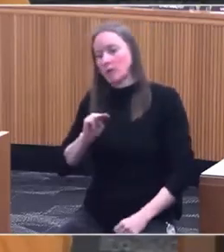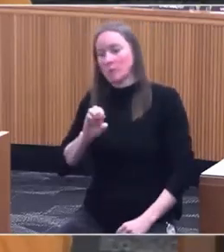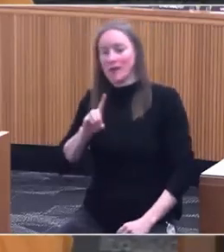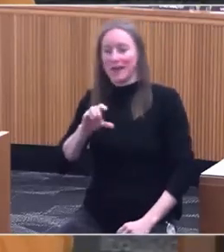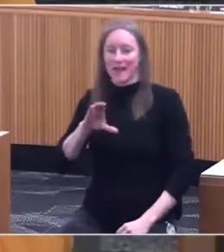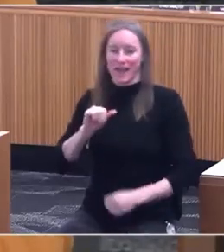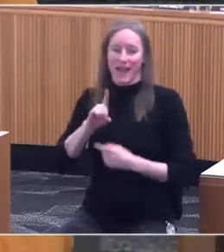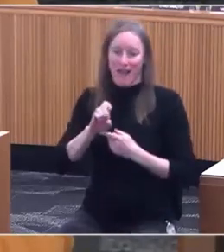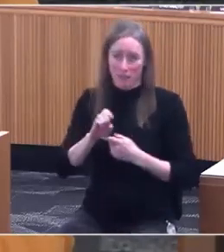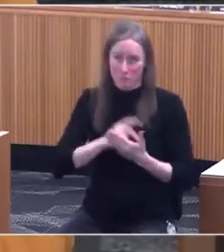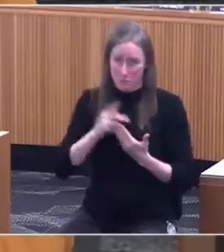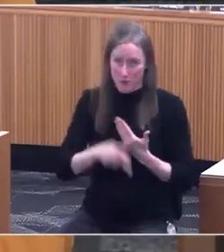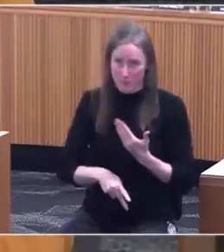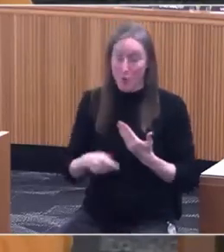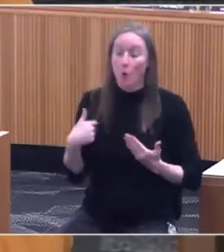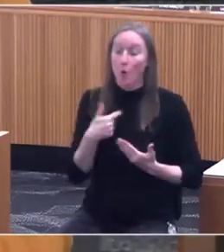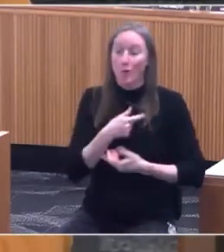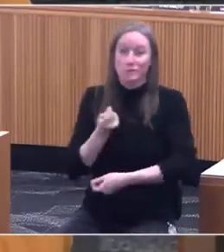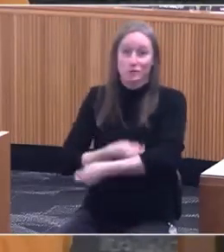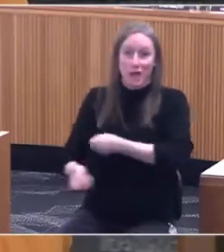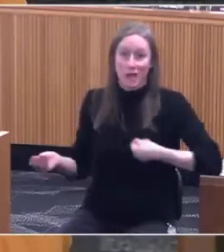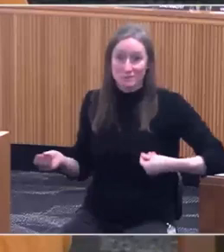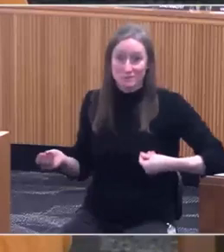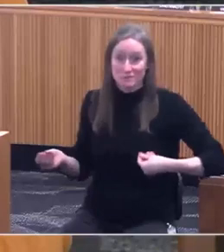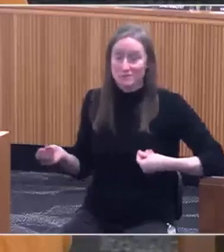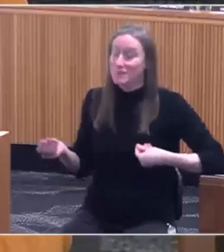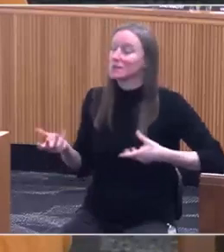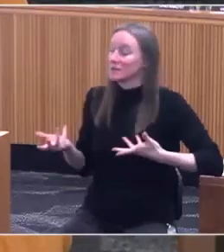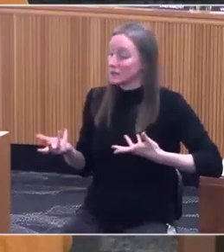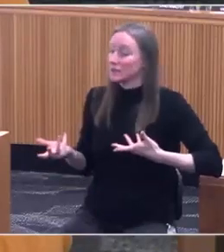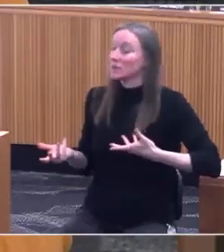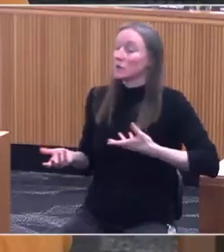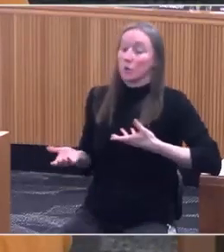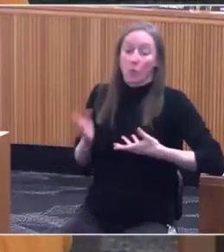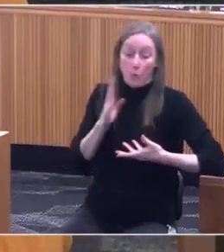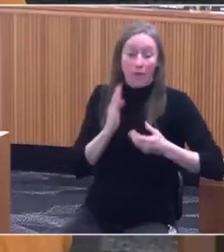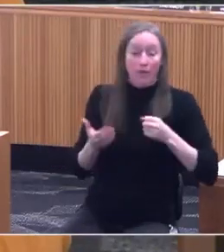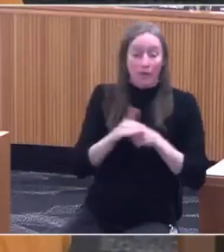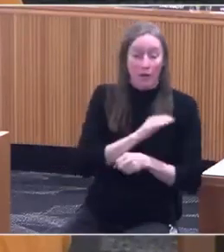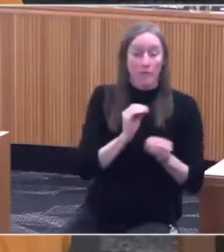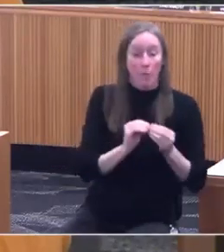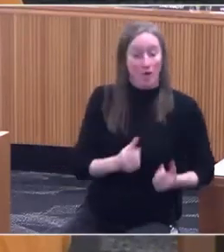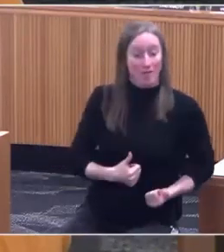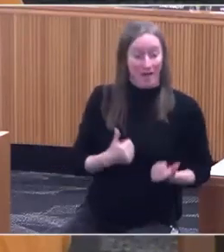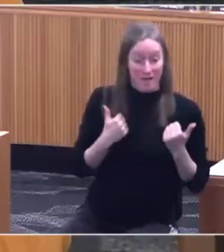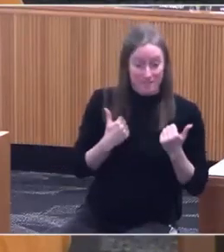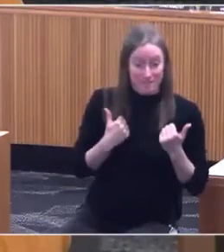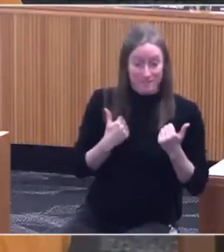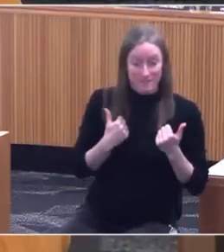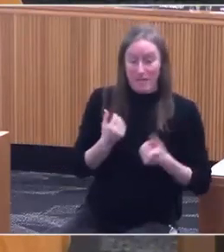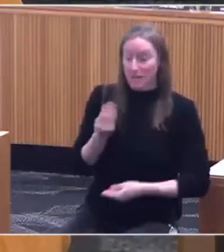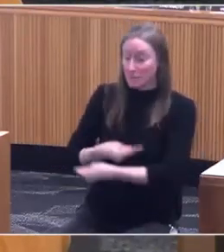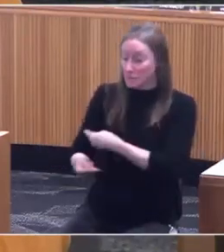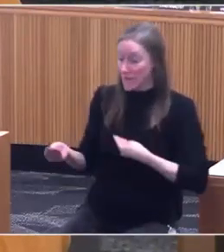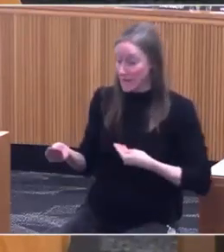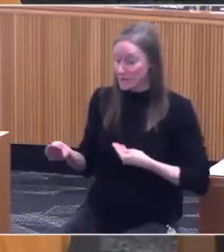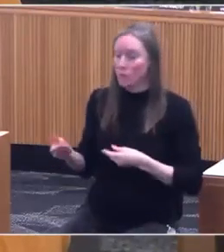We said we're gonna cover more lives, and in exchange, we will cover less conditions. Many states don't have a waiver,